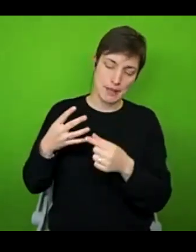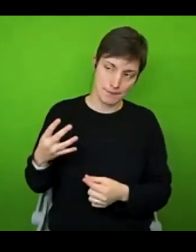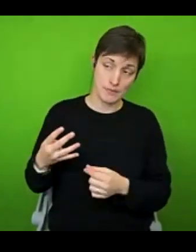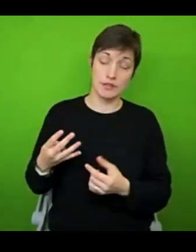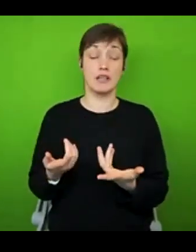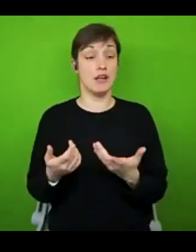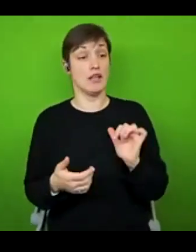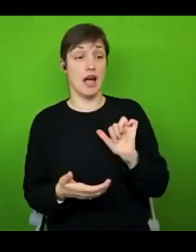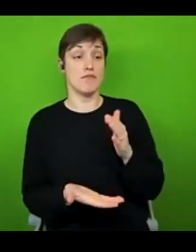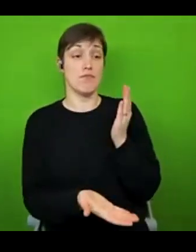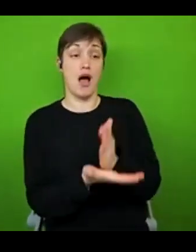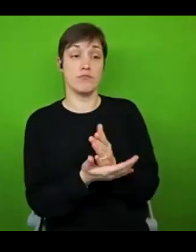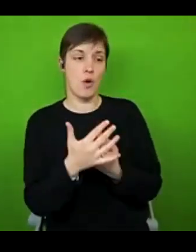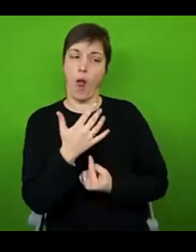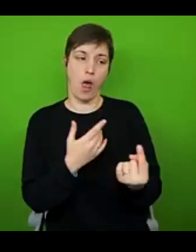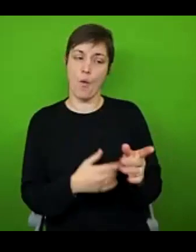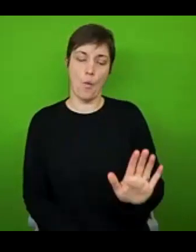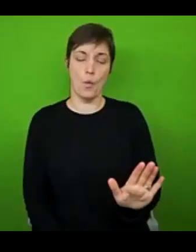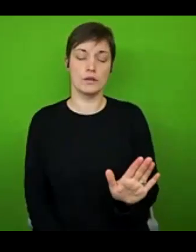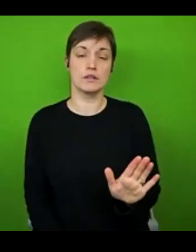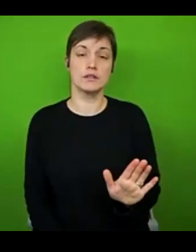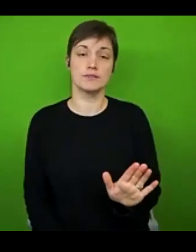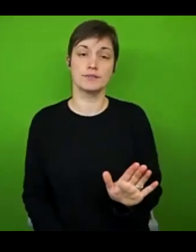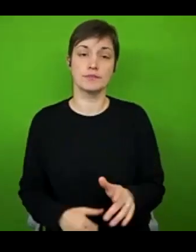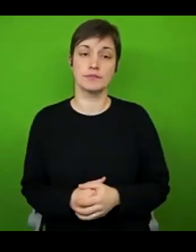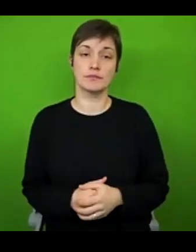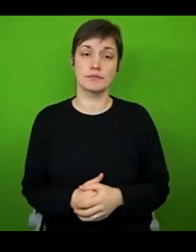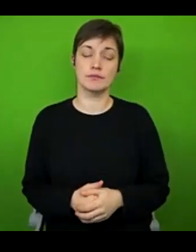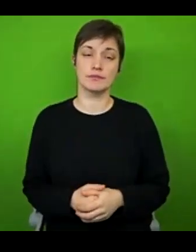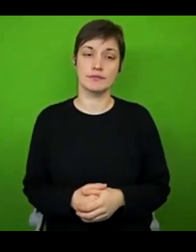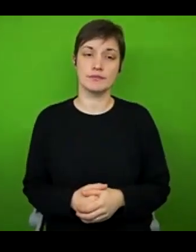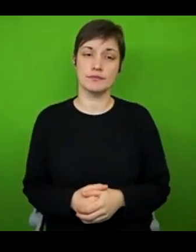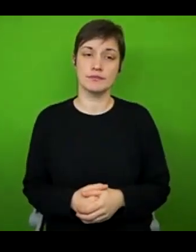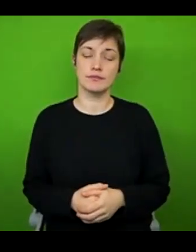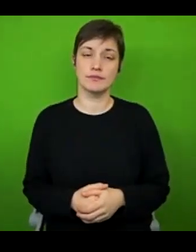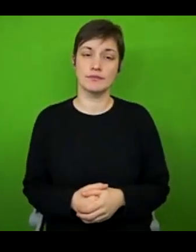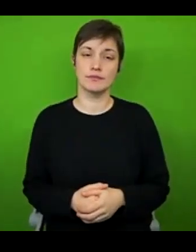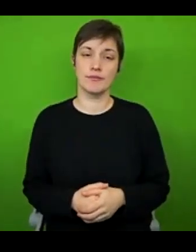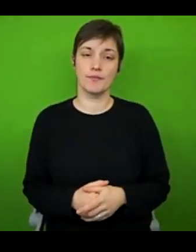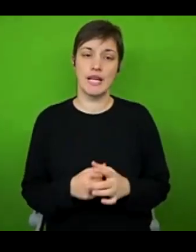alone in that. Um, I think I think one of the things that